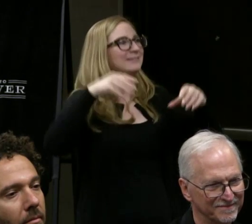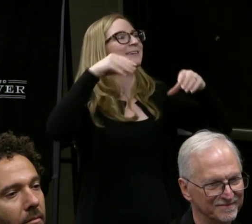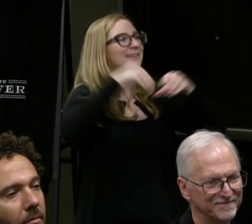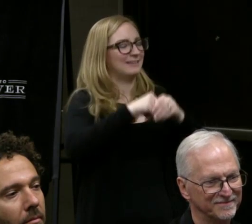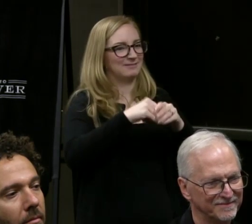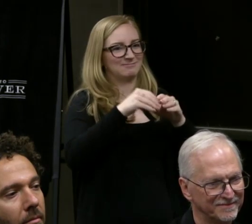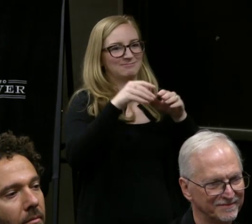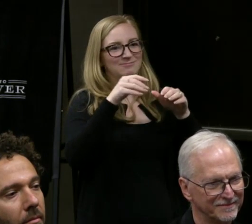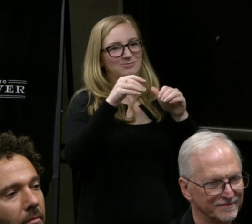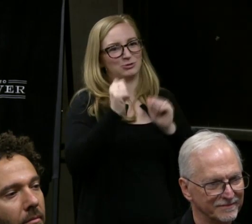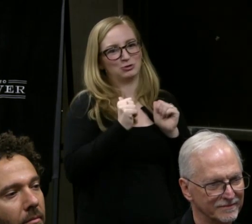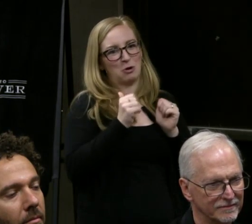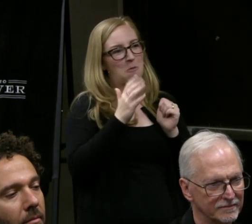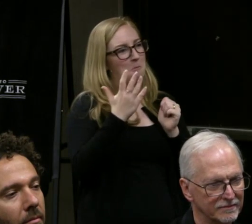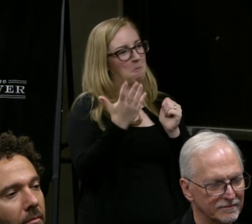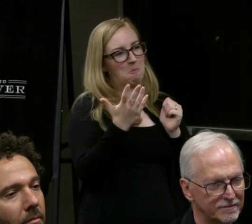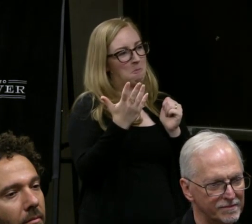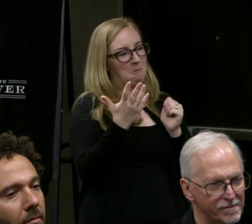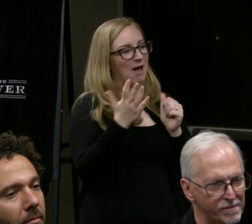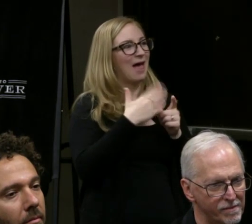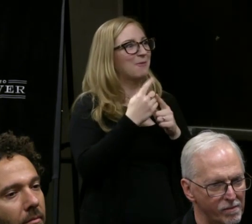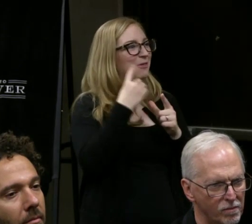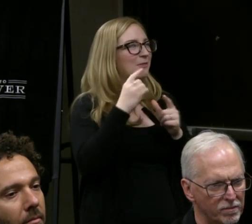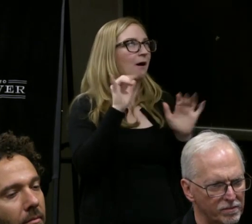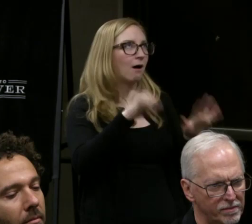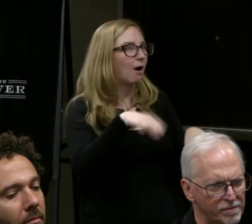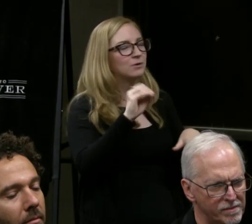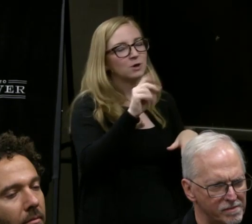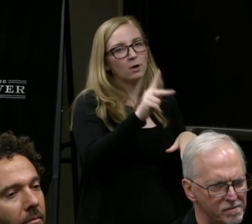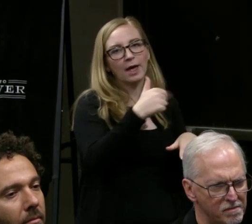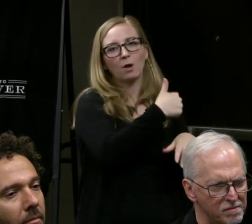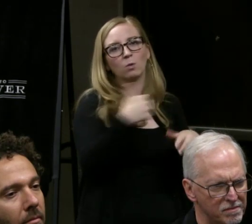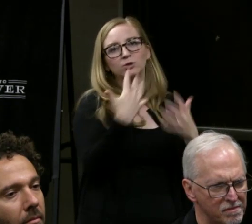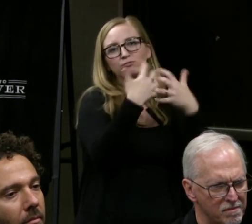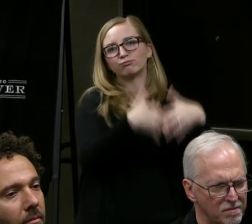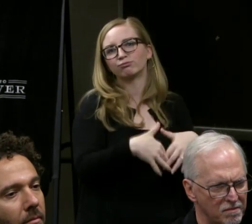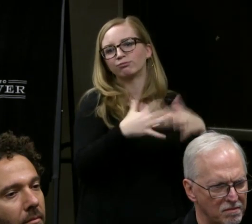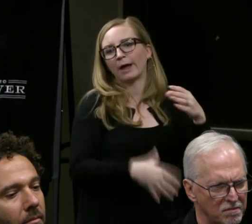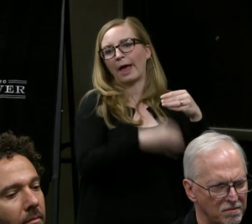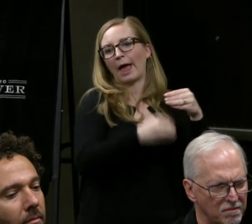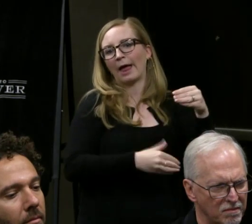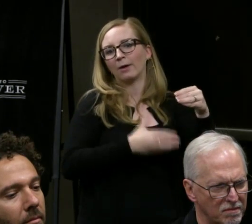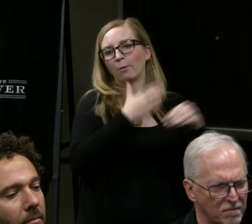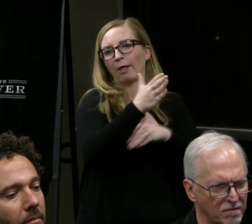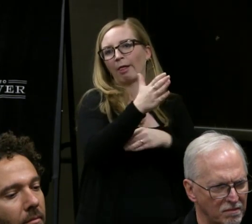And we were like, "It's okay, we'll work it out. We'll figure it out."